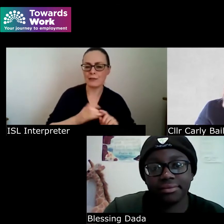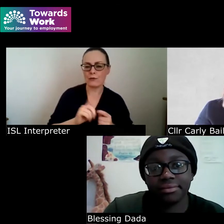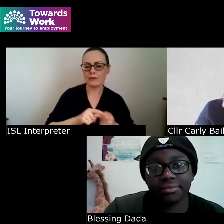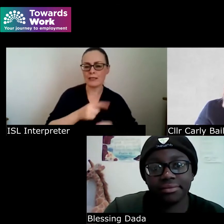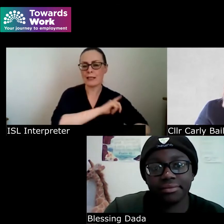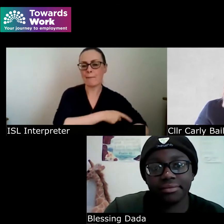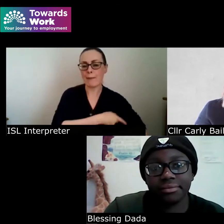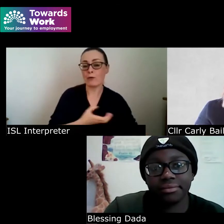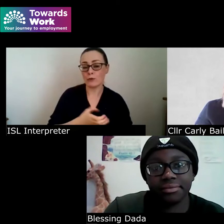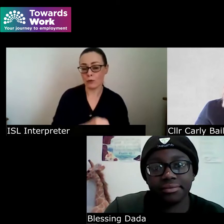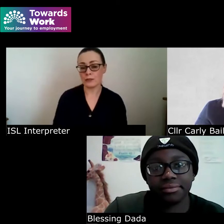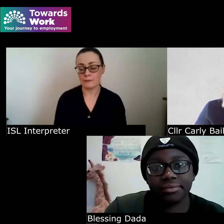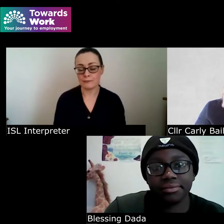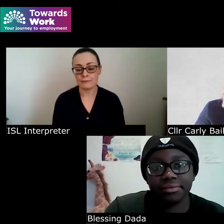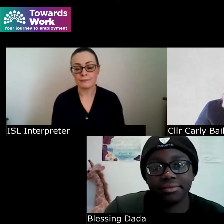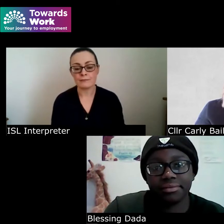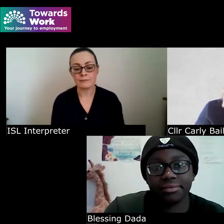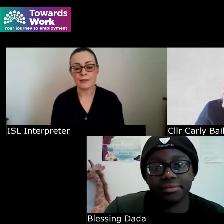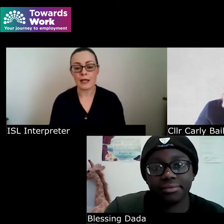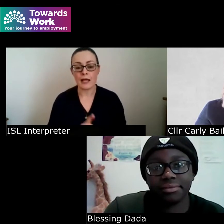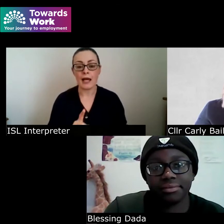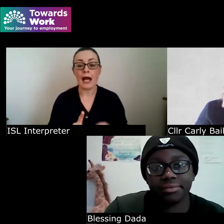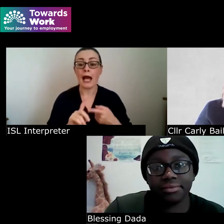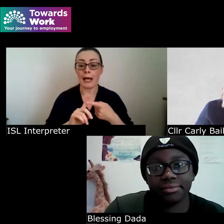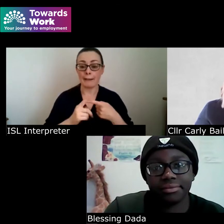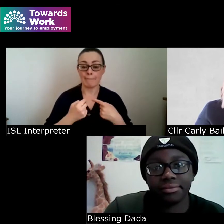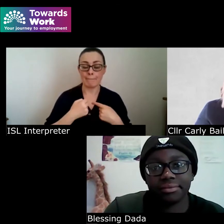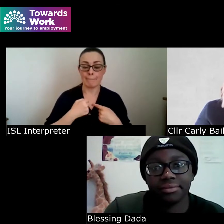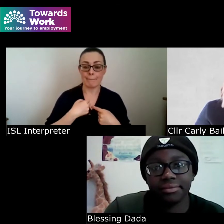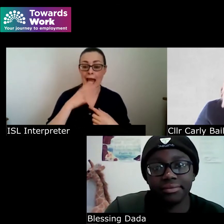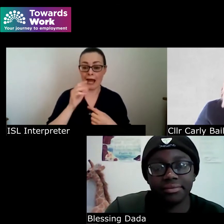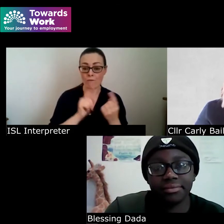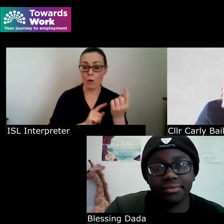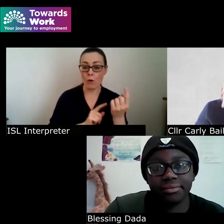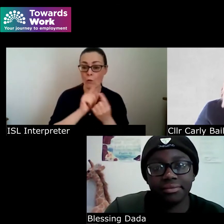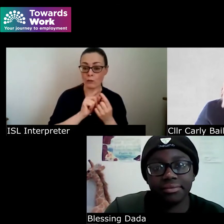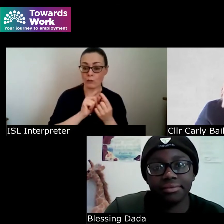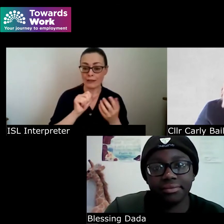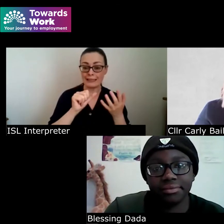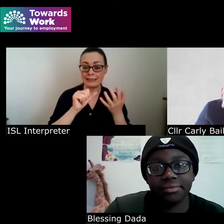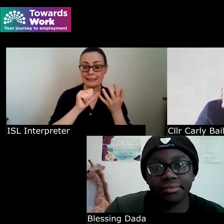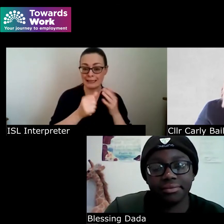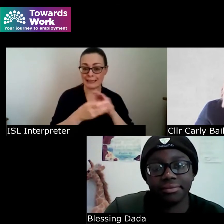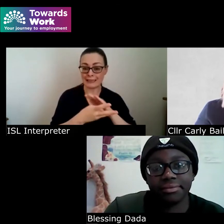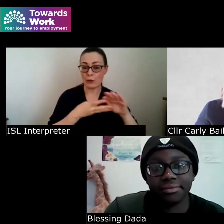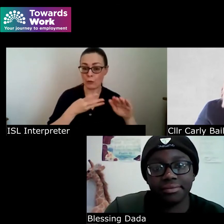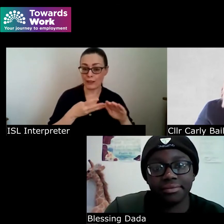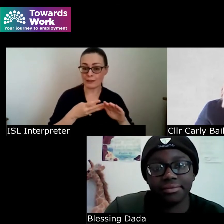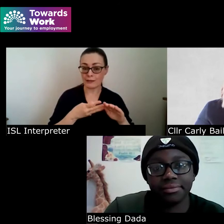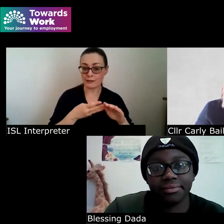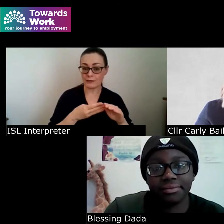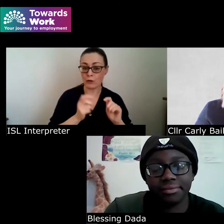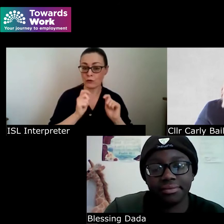and sorry I have my a one-to-one six-week compound abilities coaching program which is about focusing